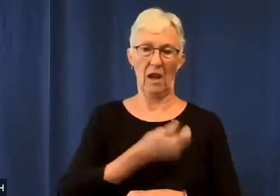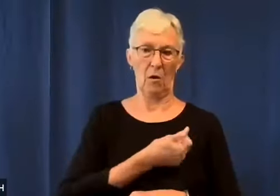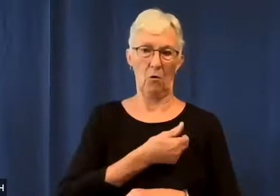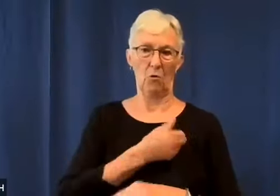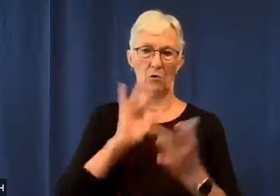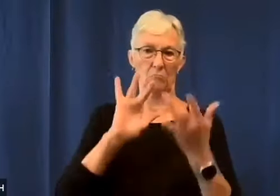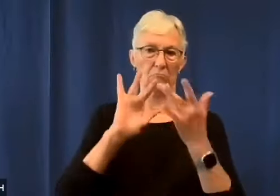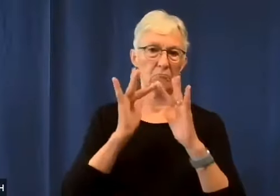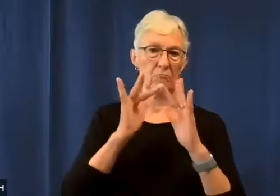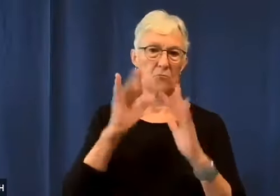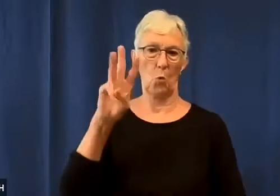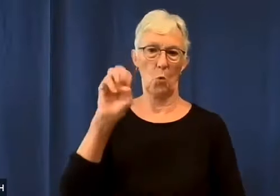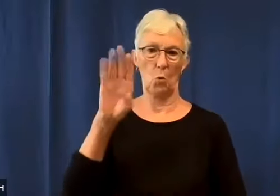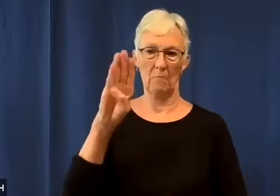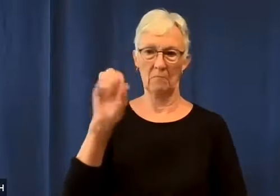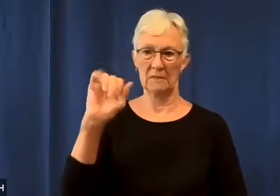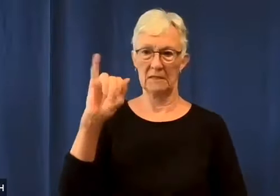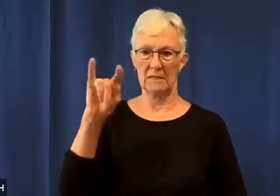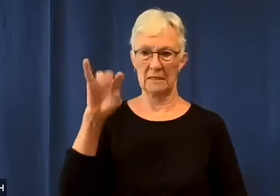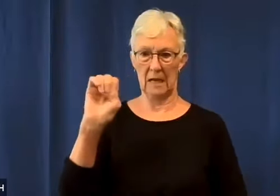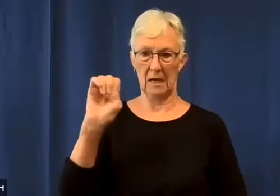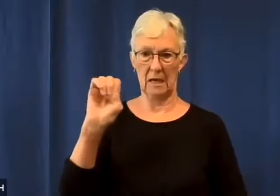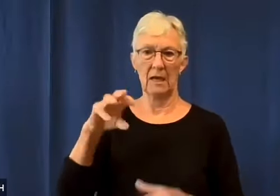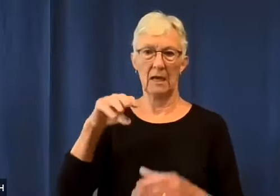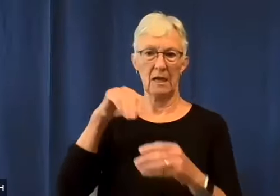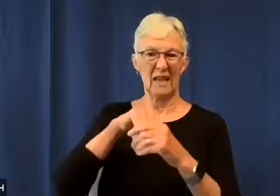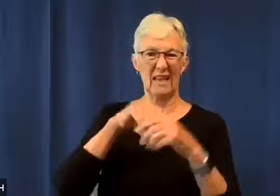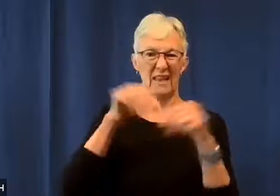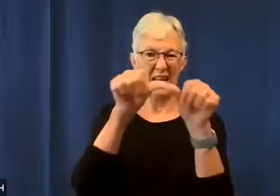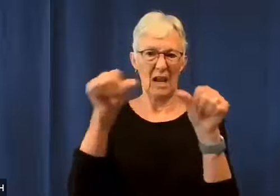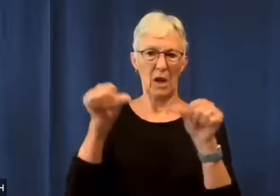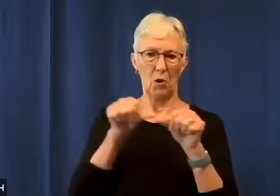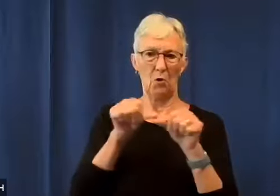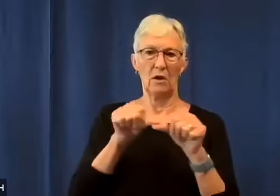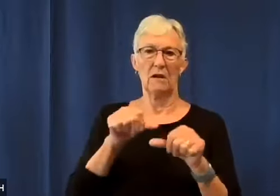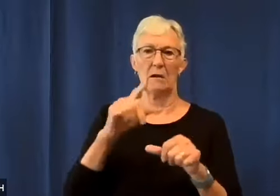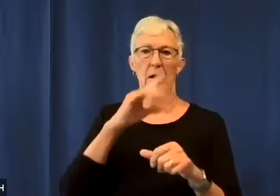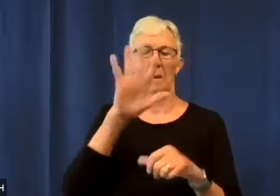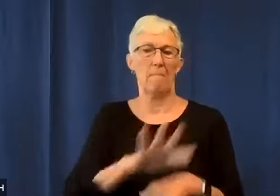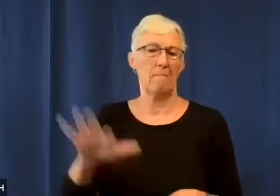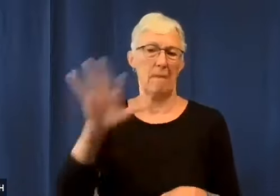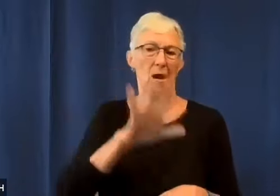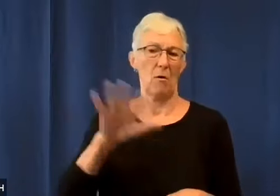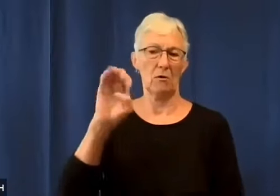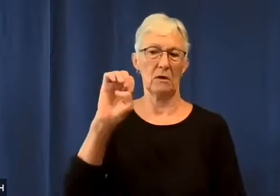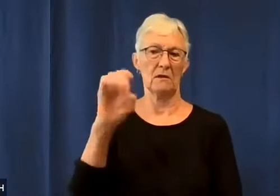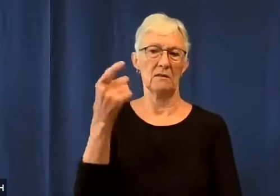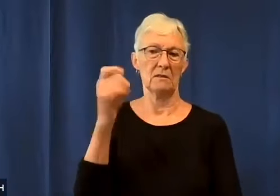in the area about the Executive Director search process.